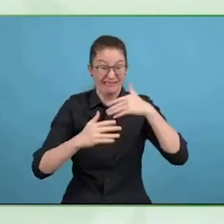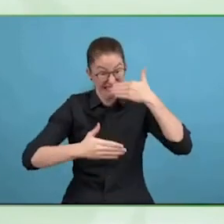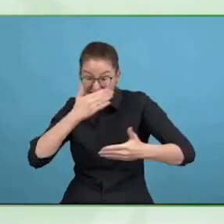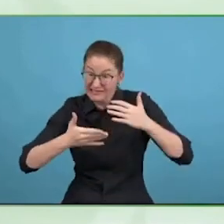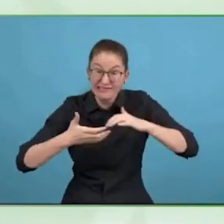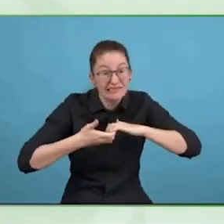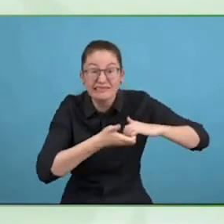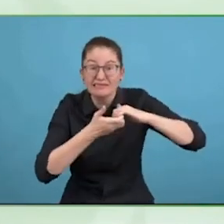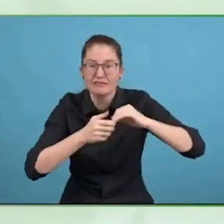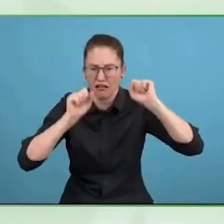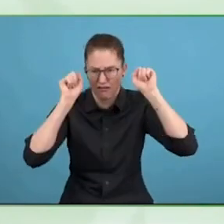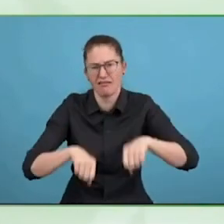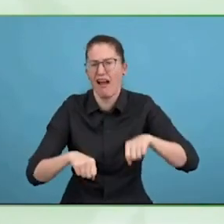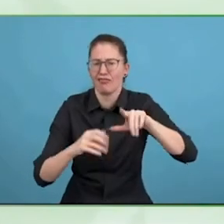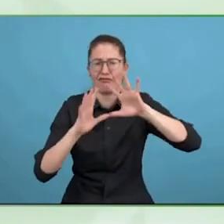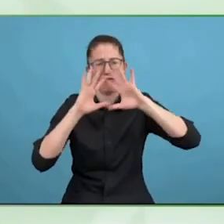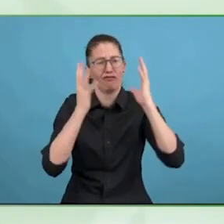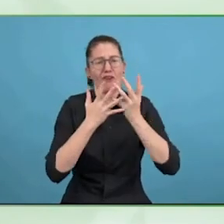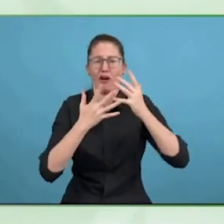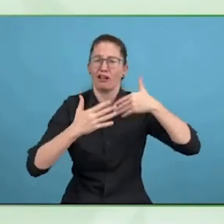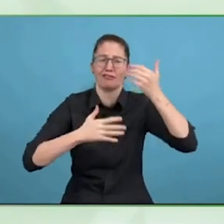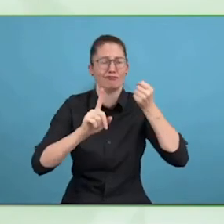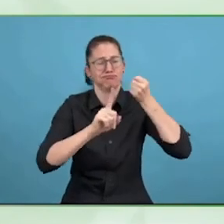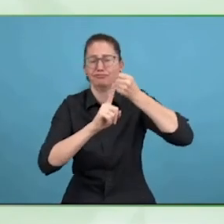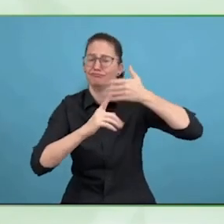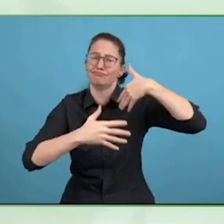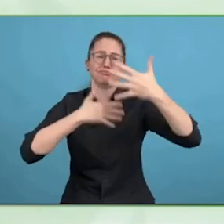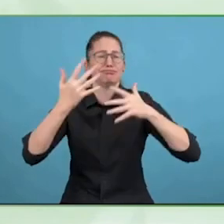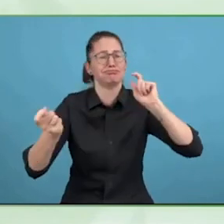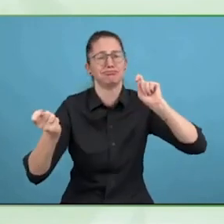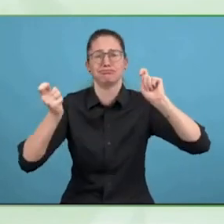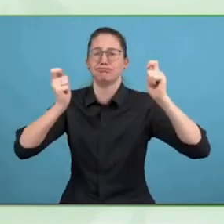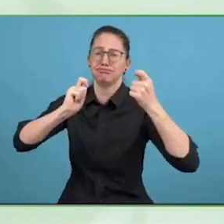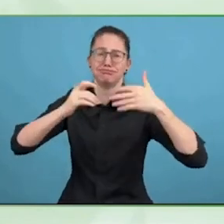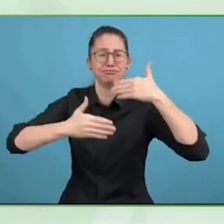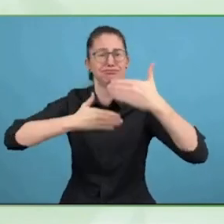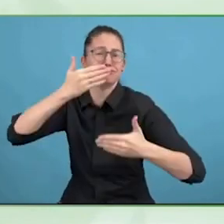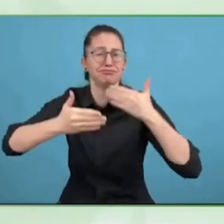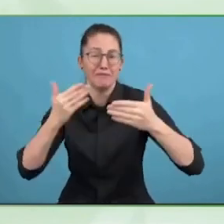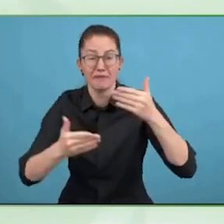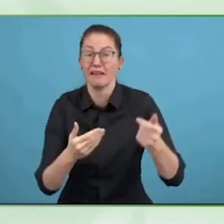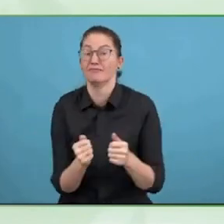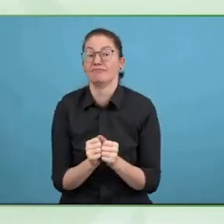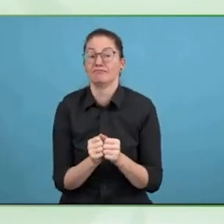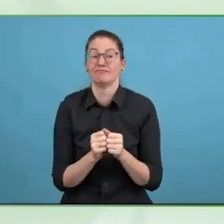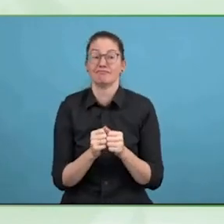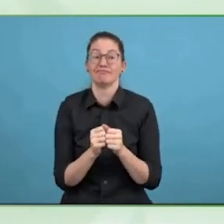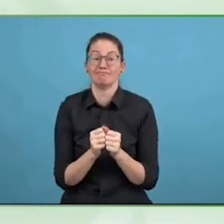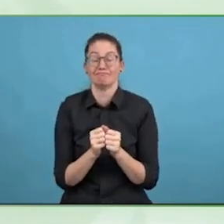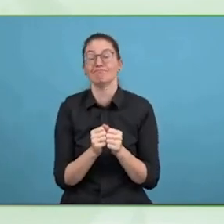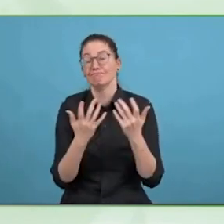I think there is still a lot to do in shaping our thinking around service provision.